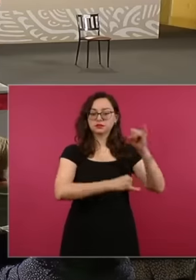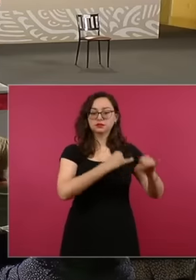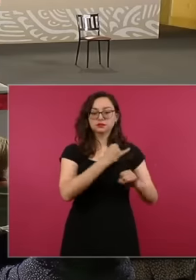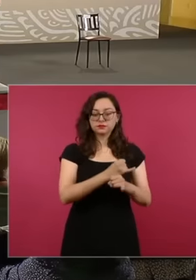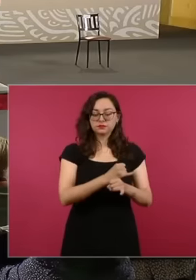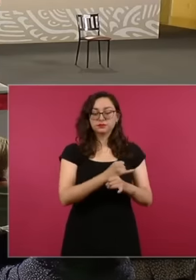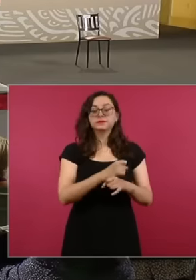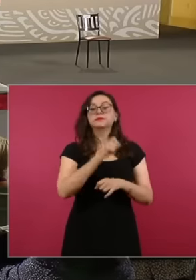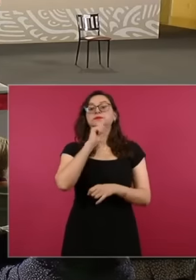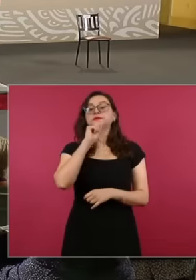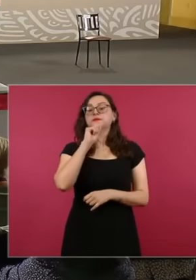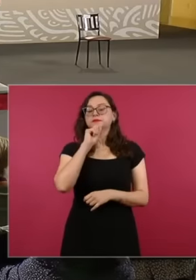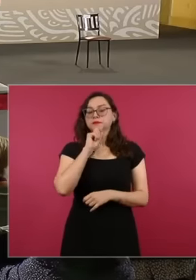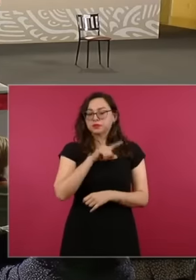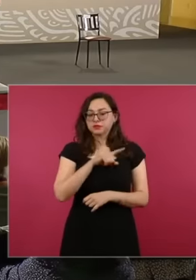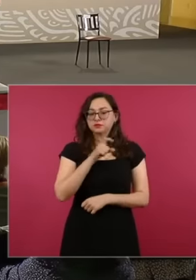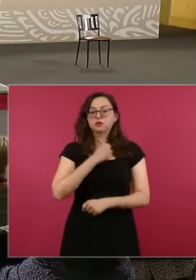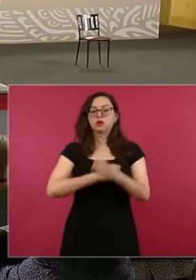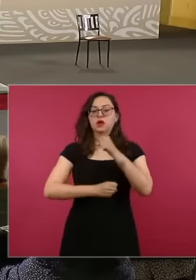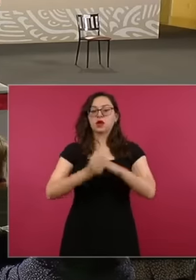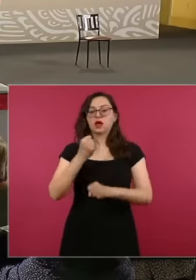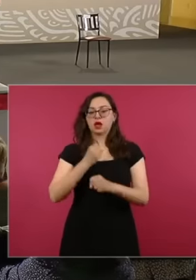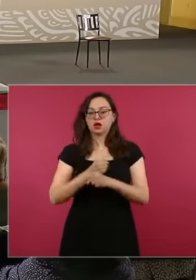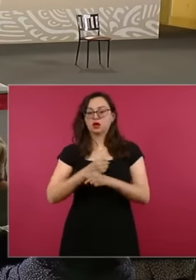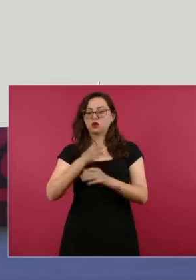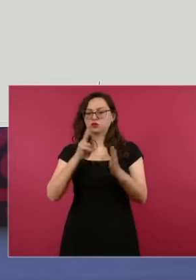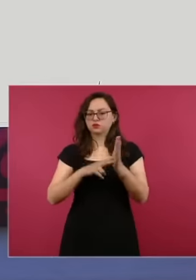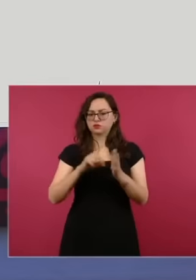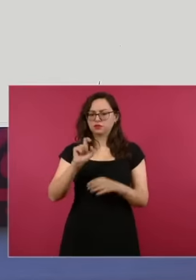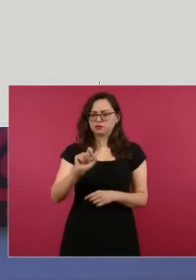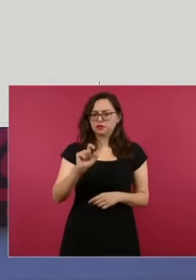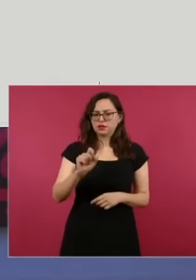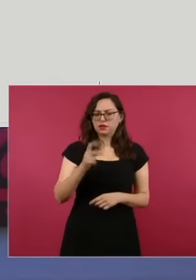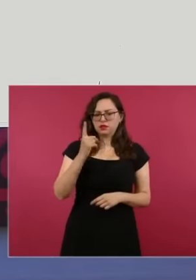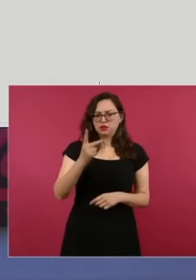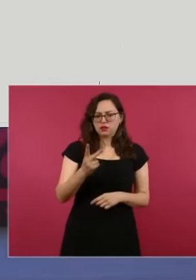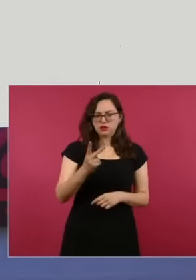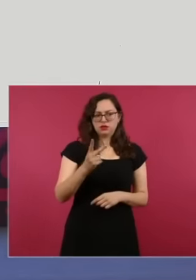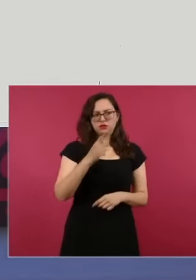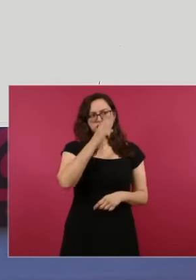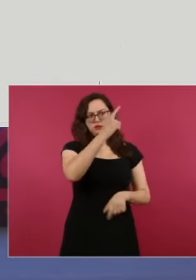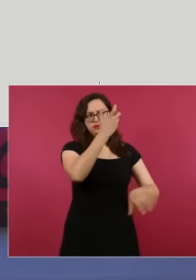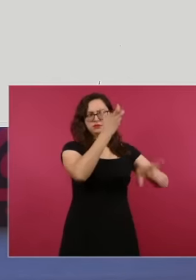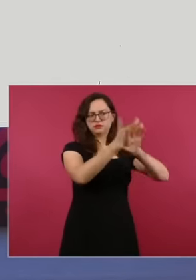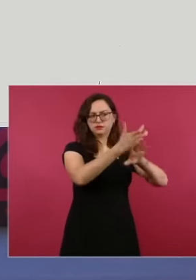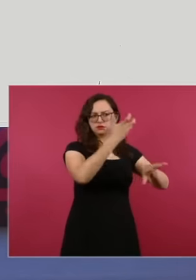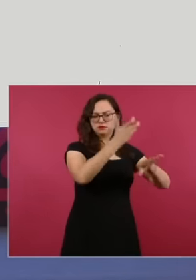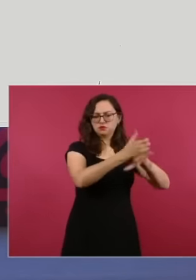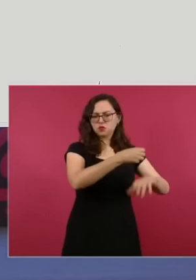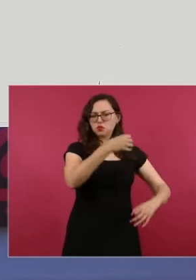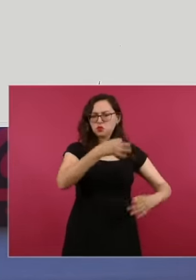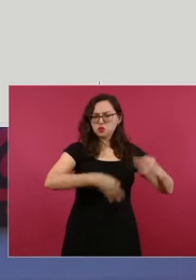of justice and glencore made an agreement where glencore pleaded guilty admitted